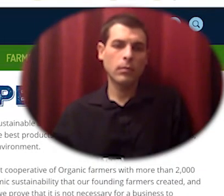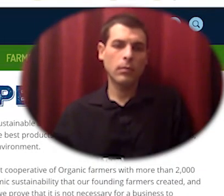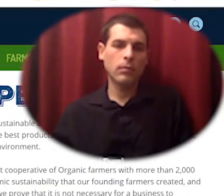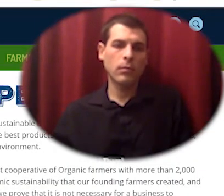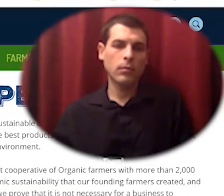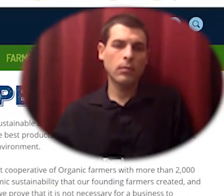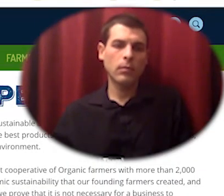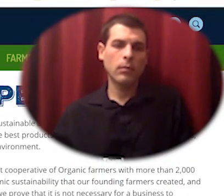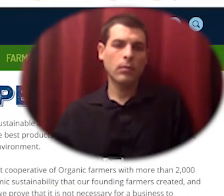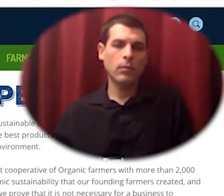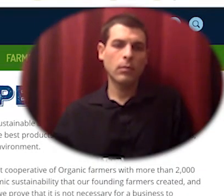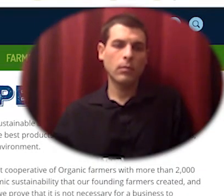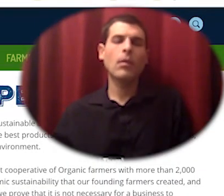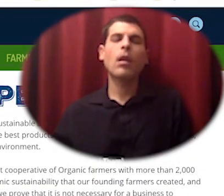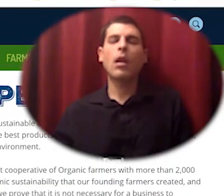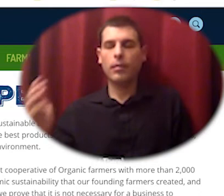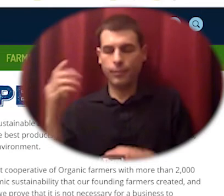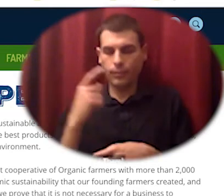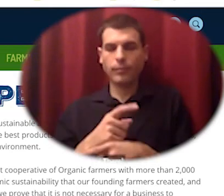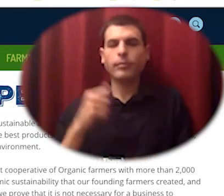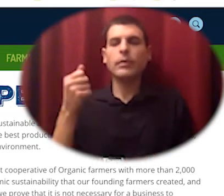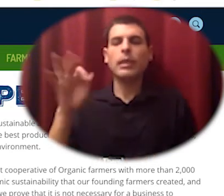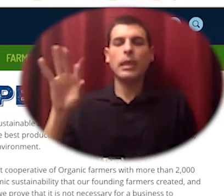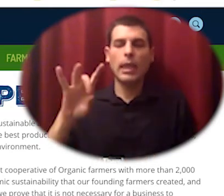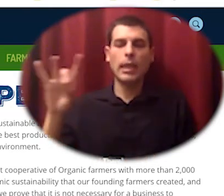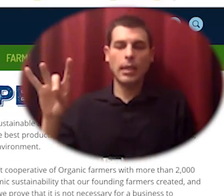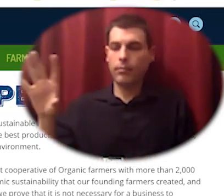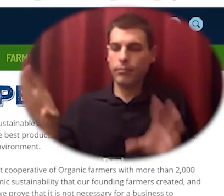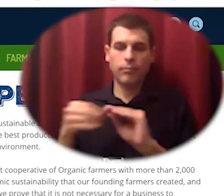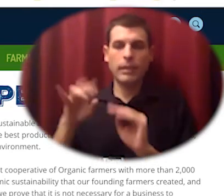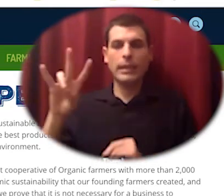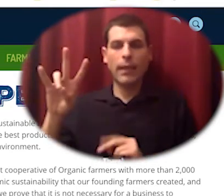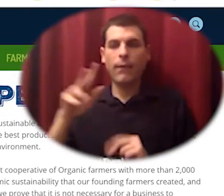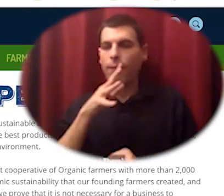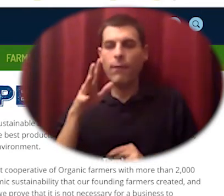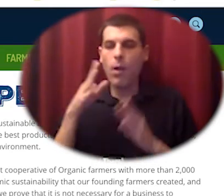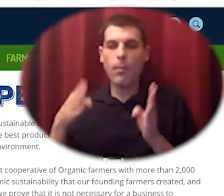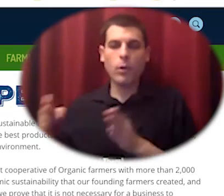here we go 1988 seven wisconsin farmers started this one